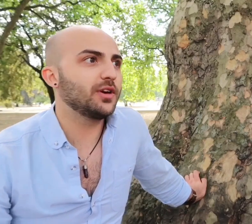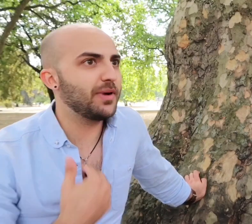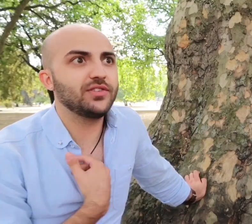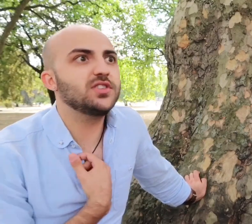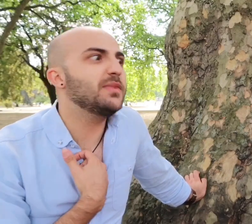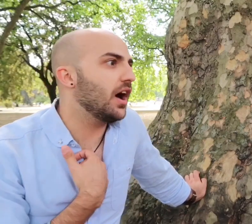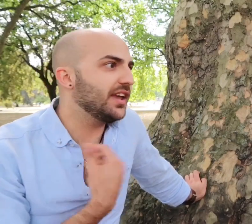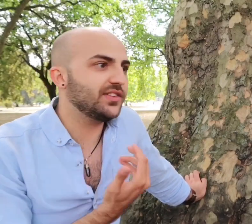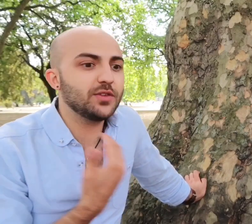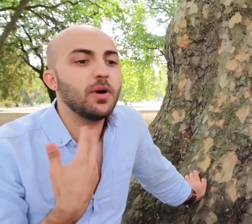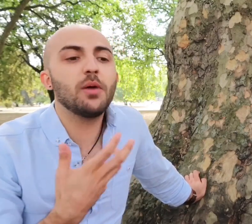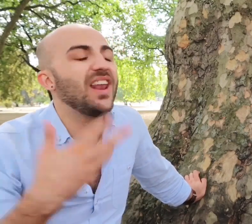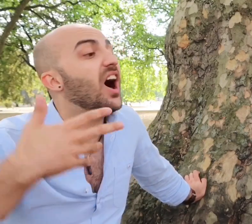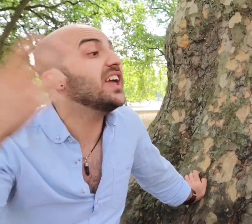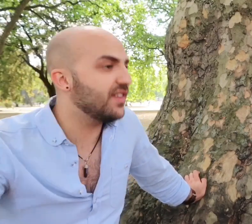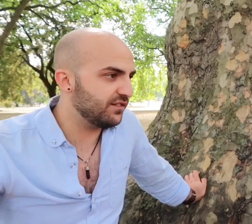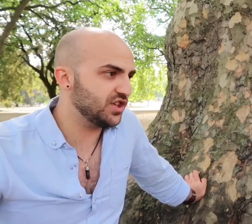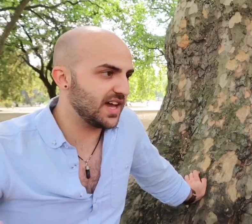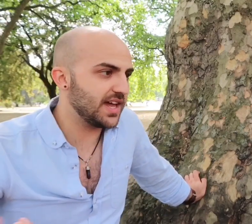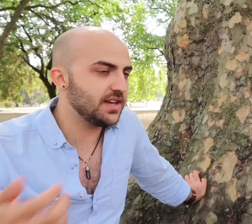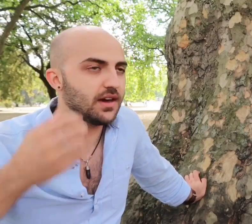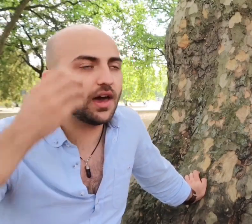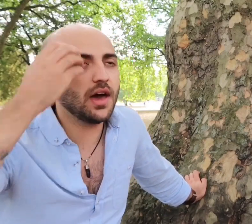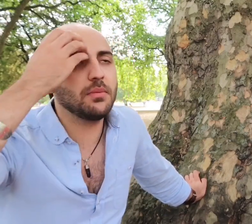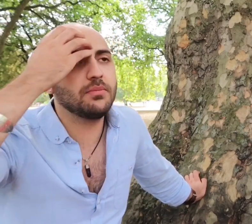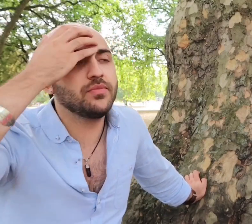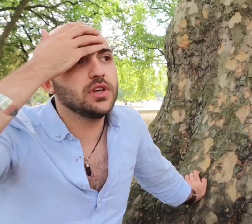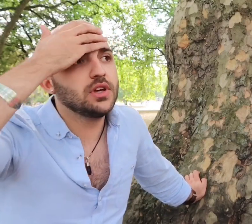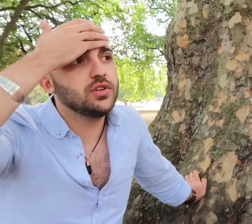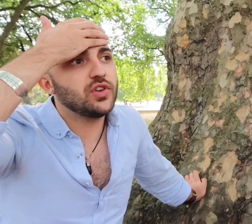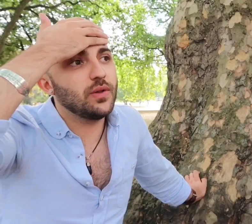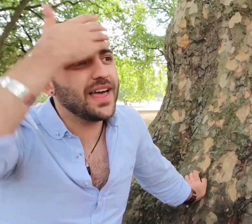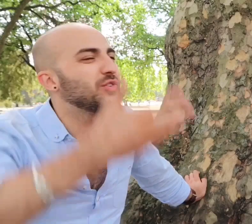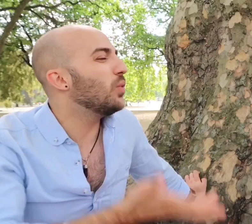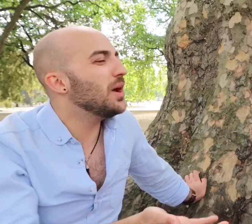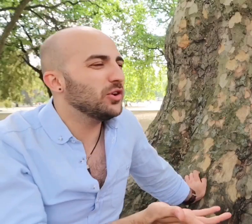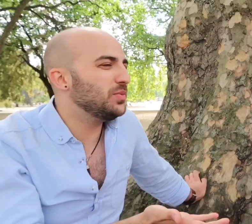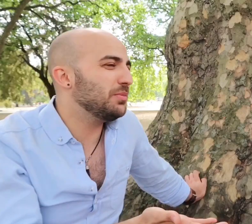in comparison to me, it's part of my life every day so that's why most people